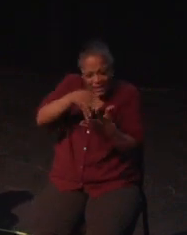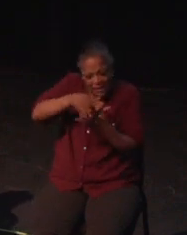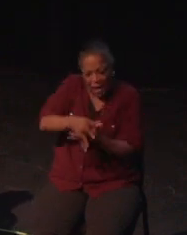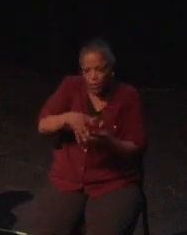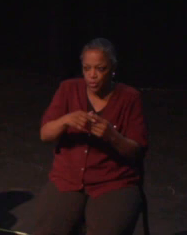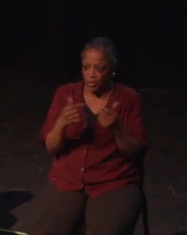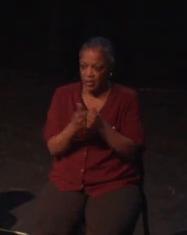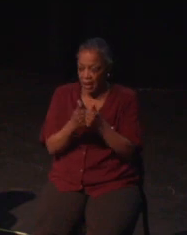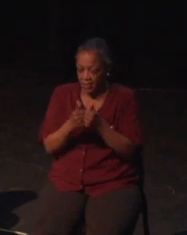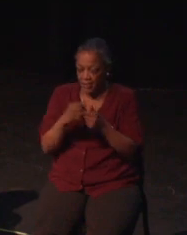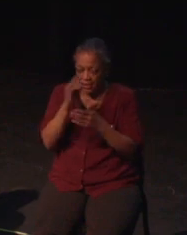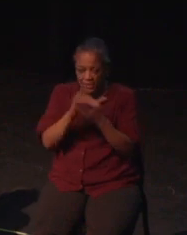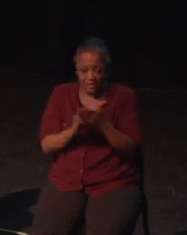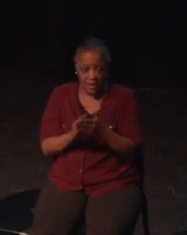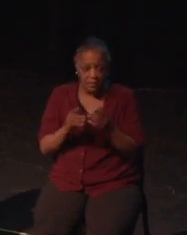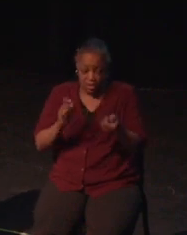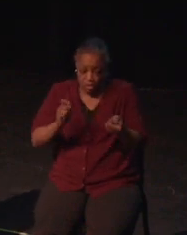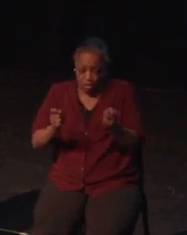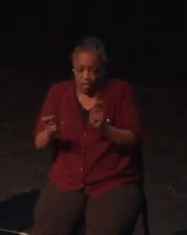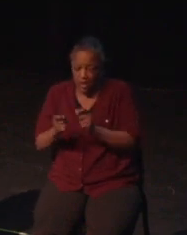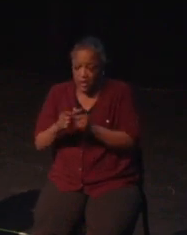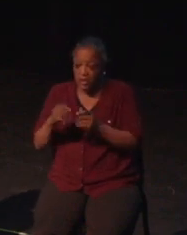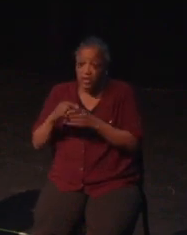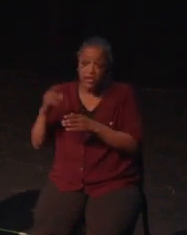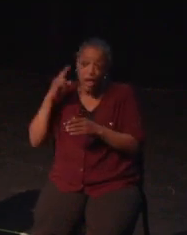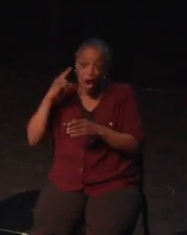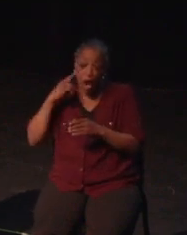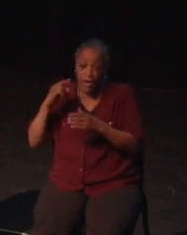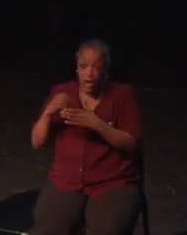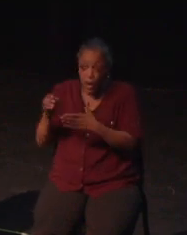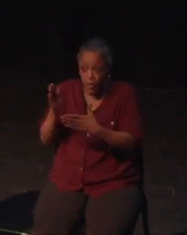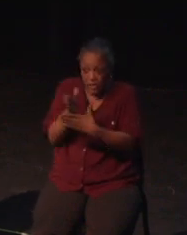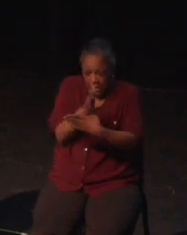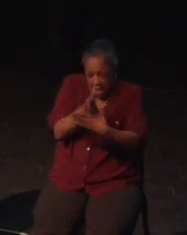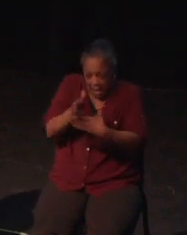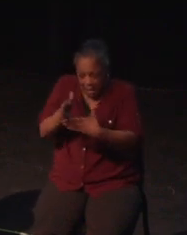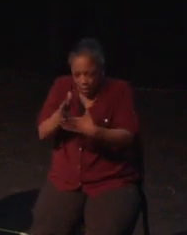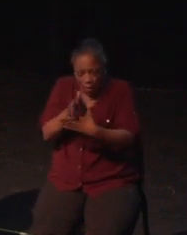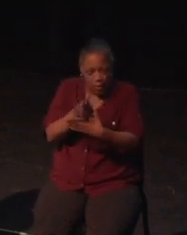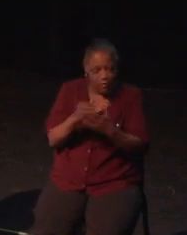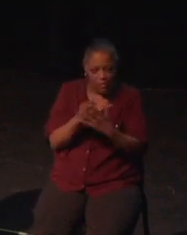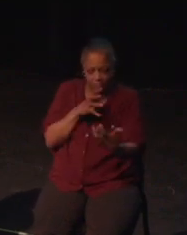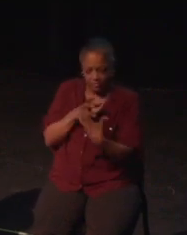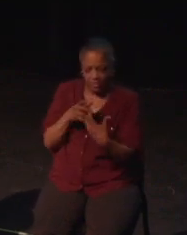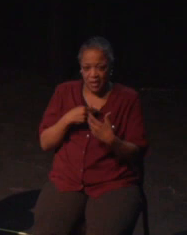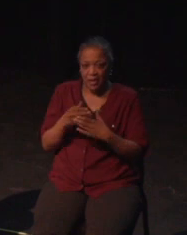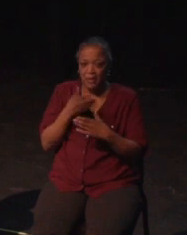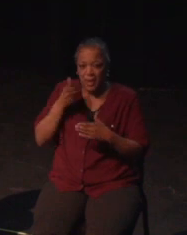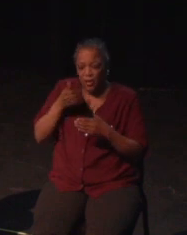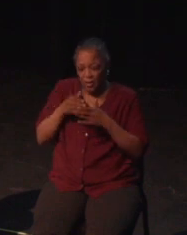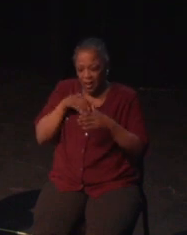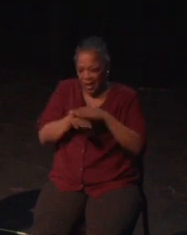so good with the way I played. Button remaps are big deal for both physically and cognitive disable gamers like me, even when disabilities are relatively mild.